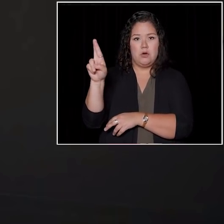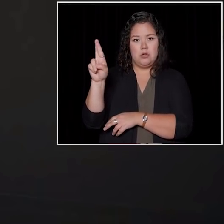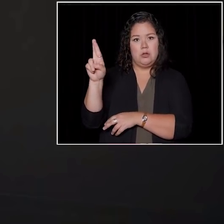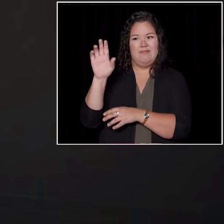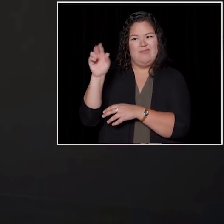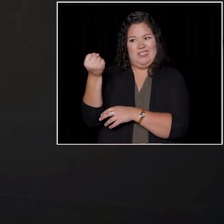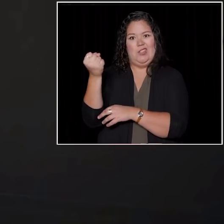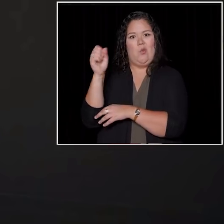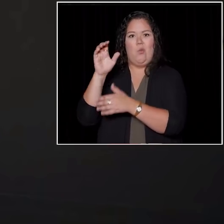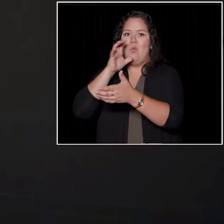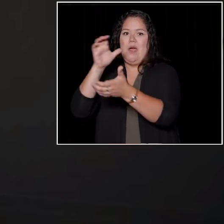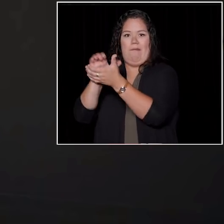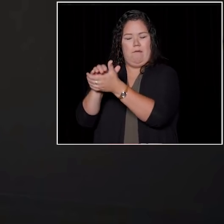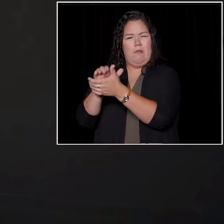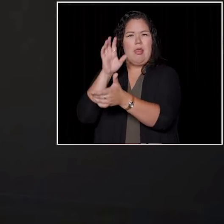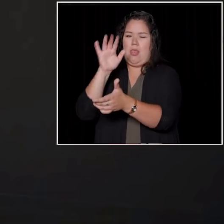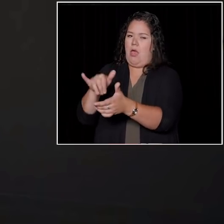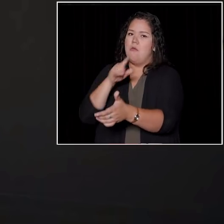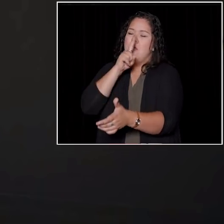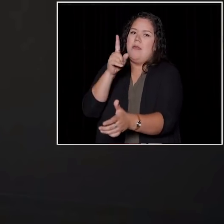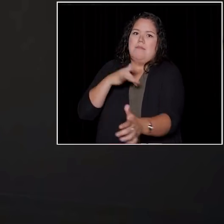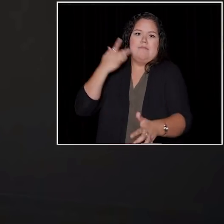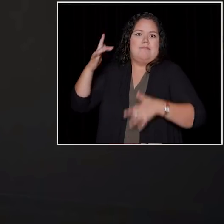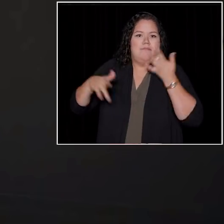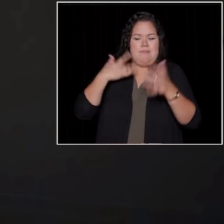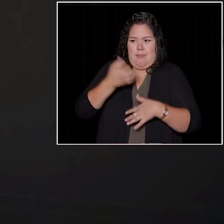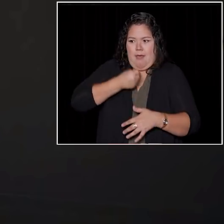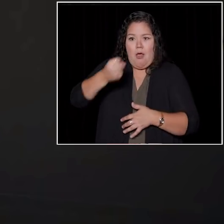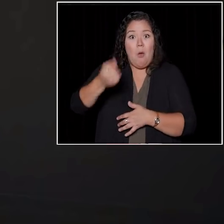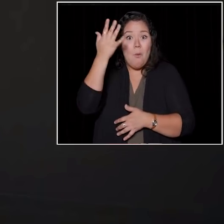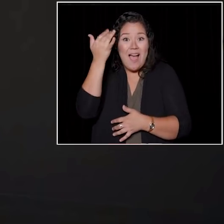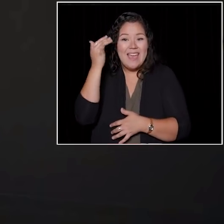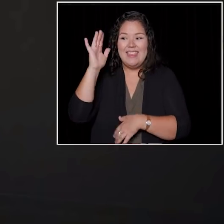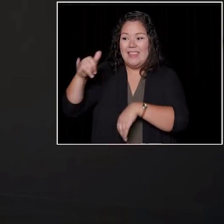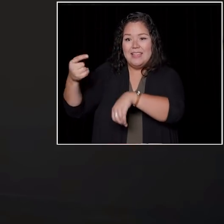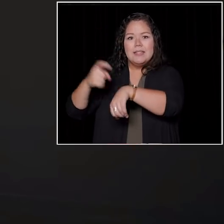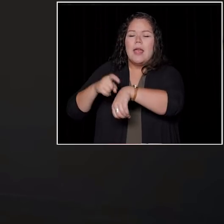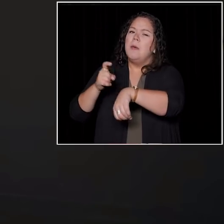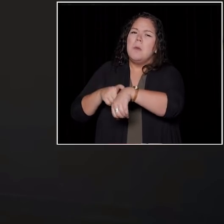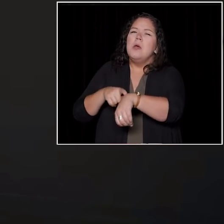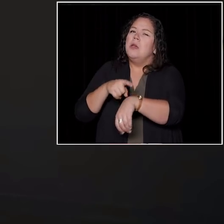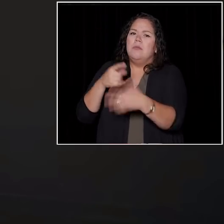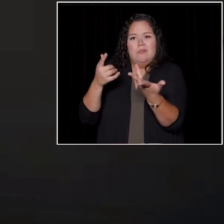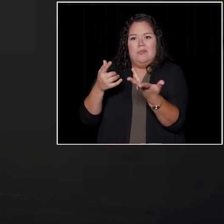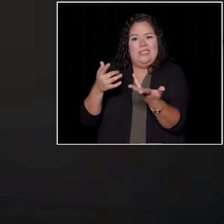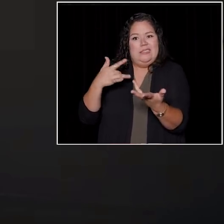And I thought it was really exciting that they cast me because at that time, you know,